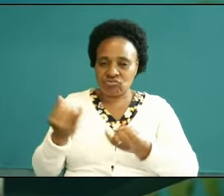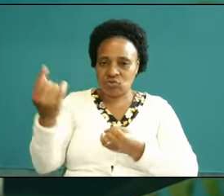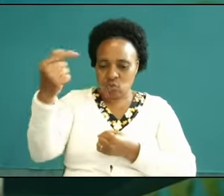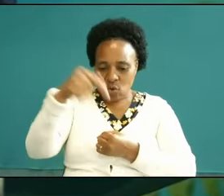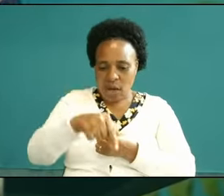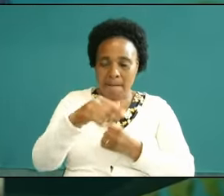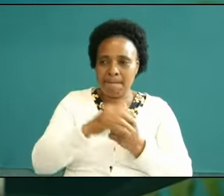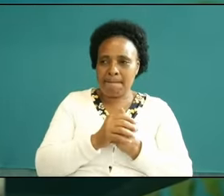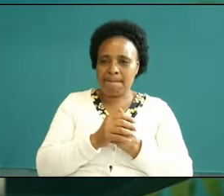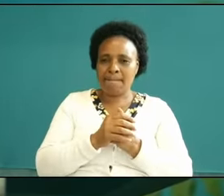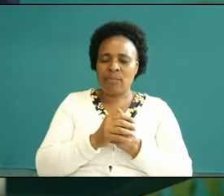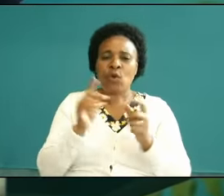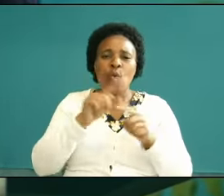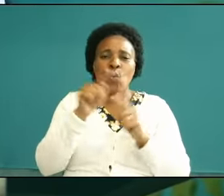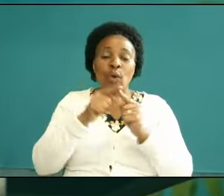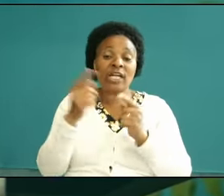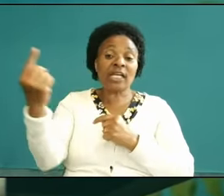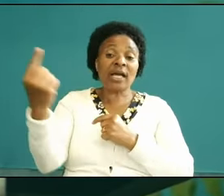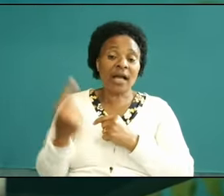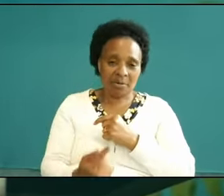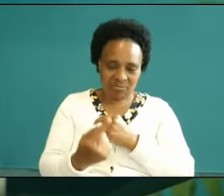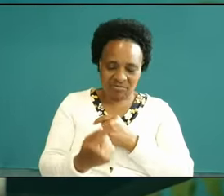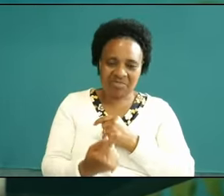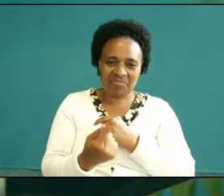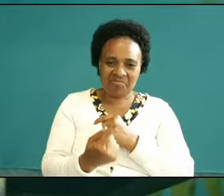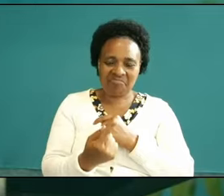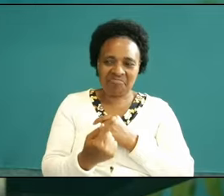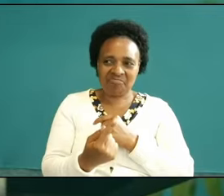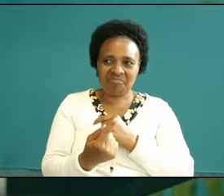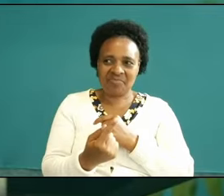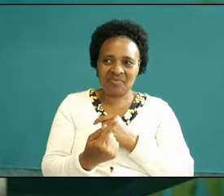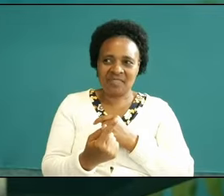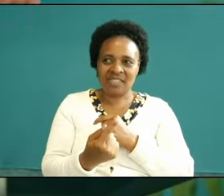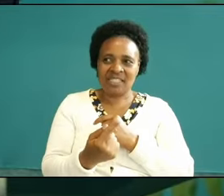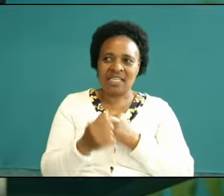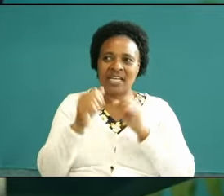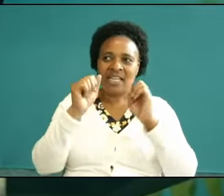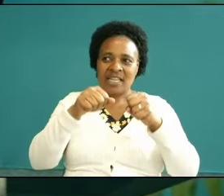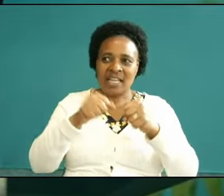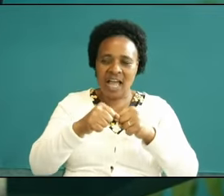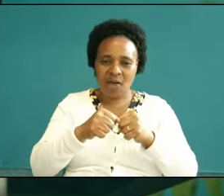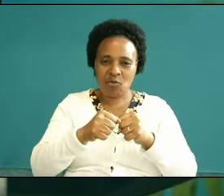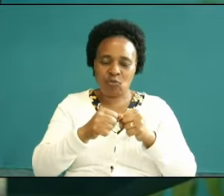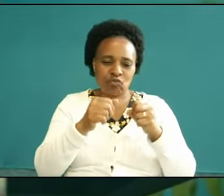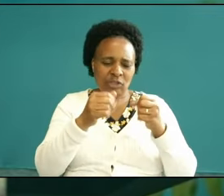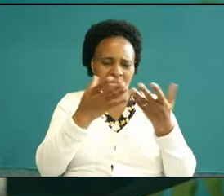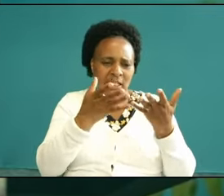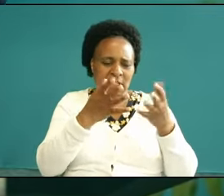when those come they have one responsibility they bring down the strongholds Hallelujah